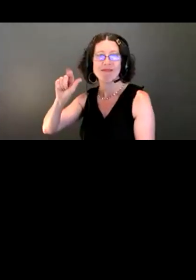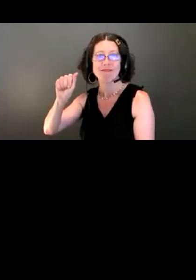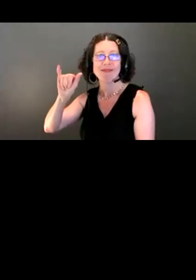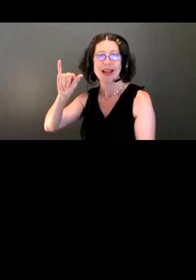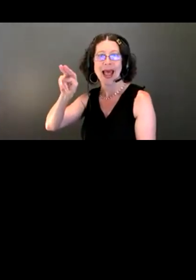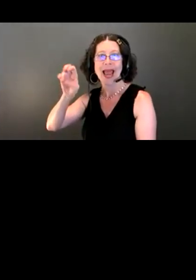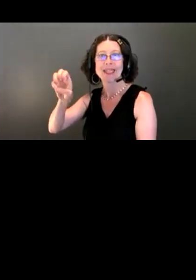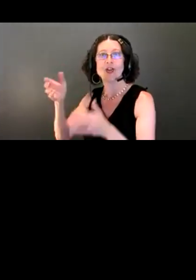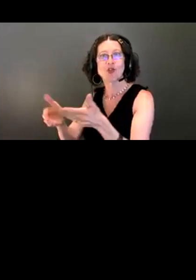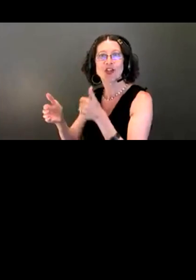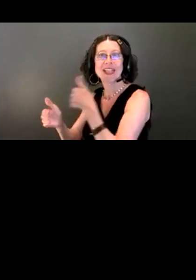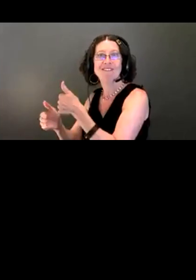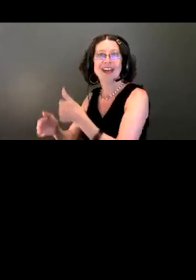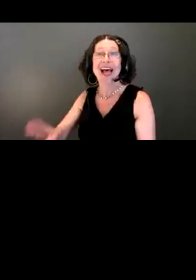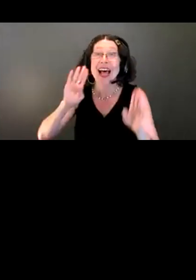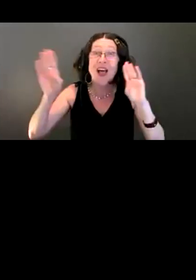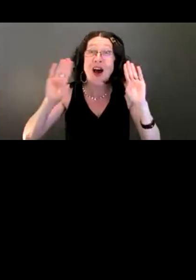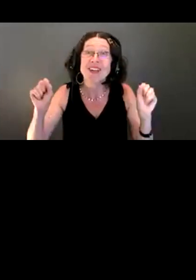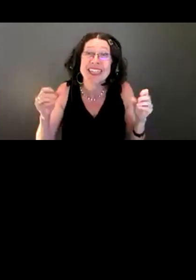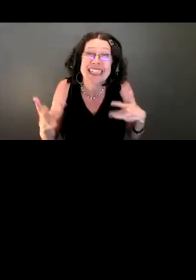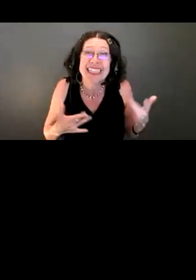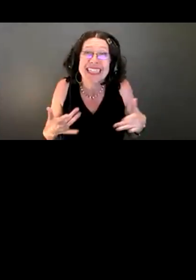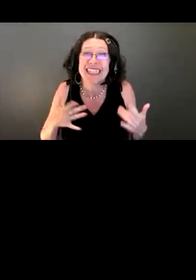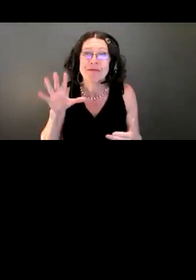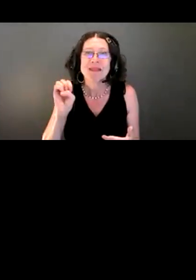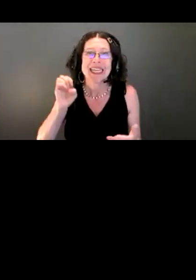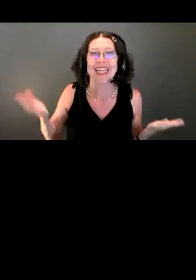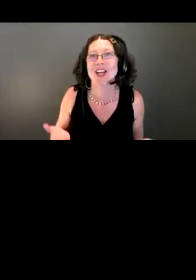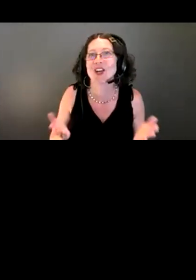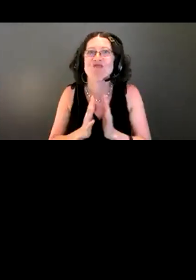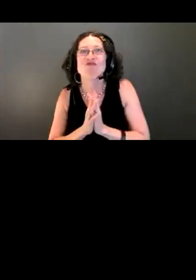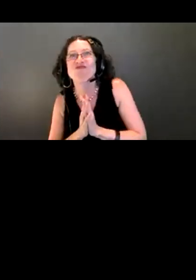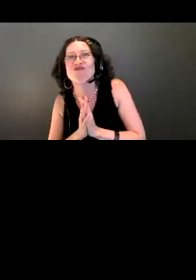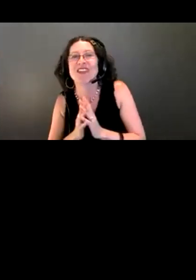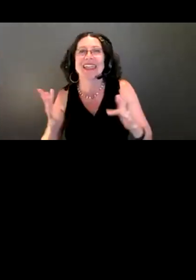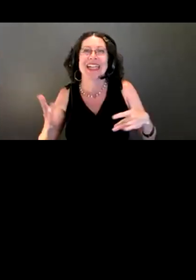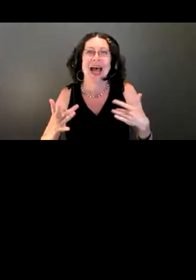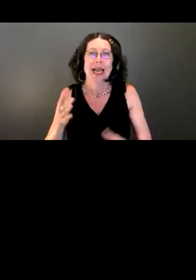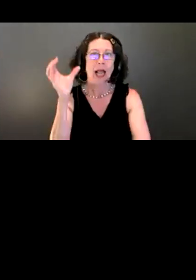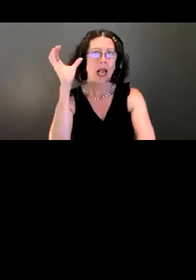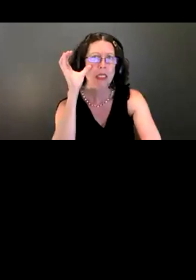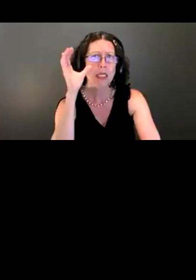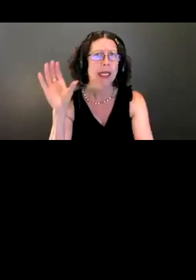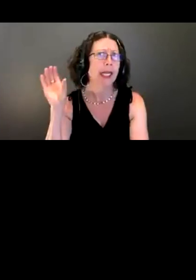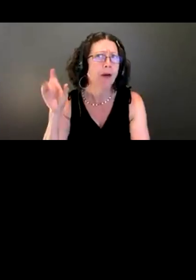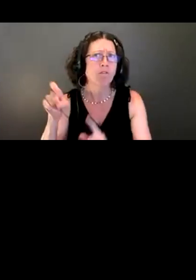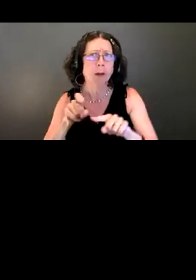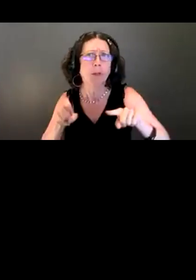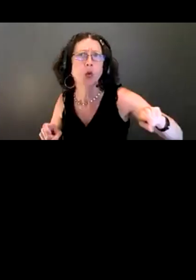I'm so excited to be here, and I'm so excited to be able to listen in and hear from you, the participants, here in this meeting.